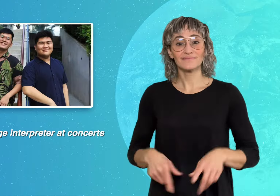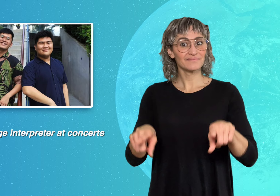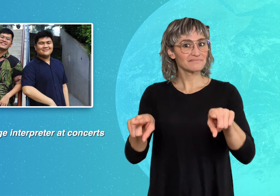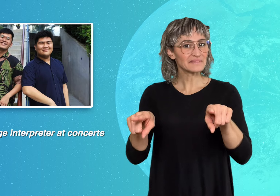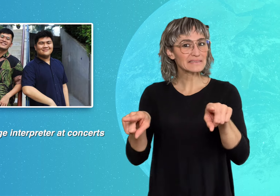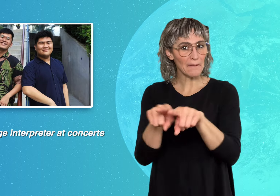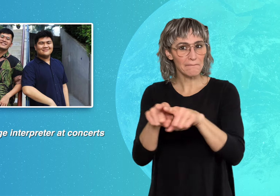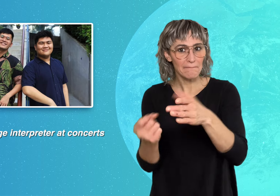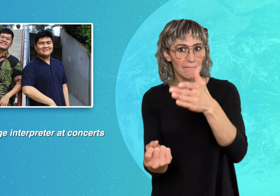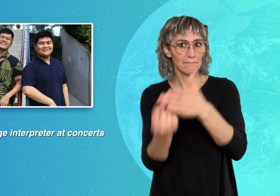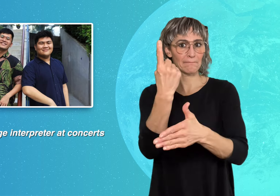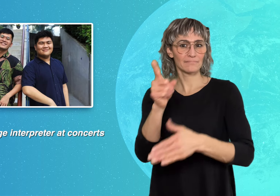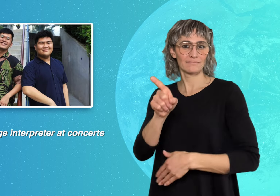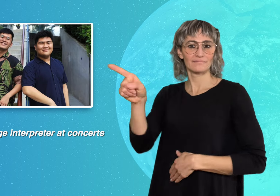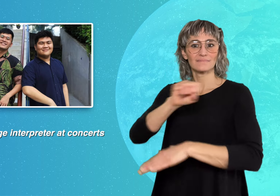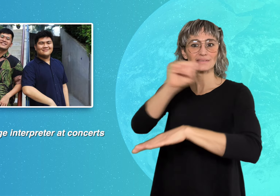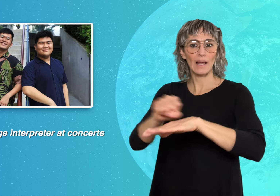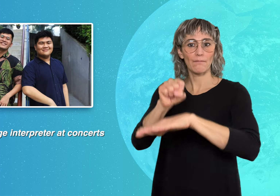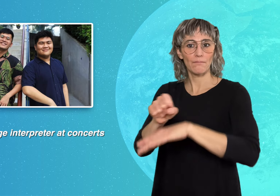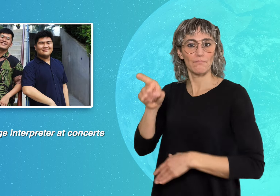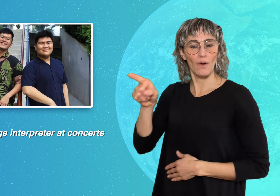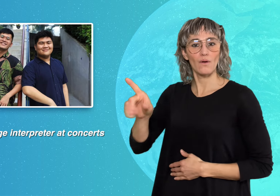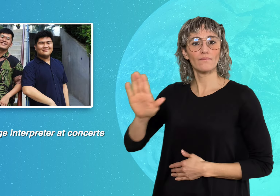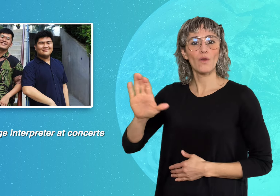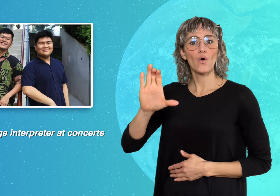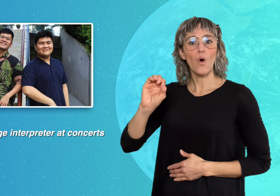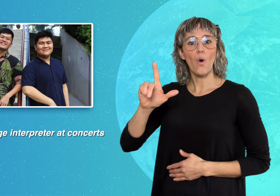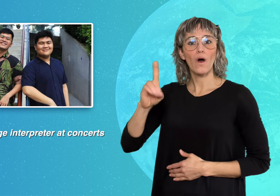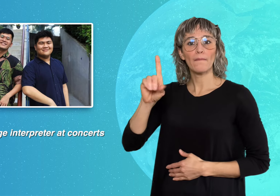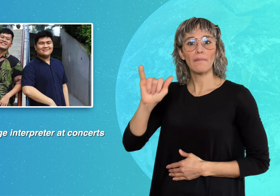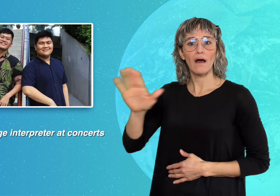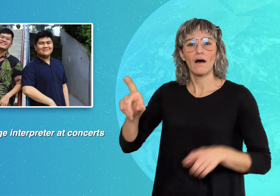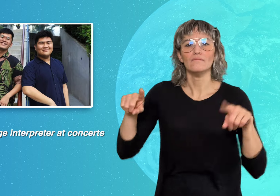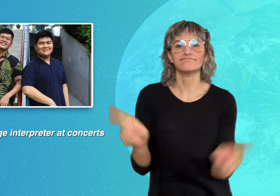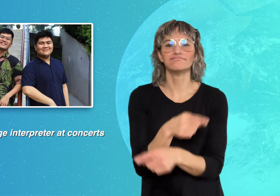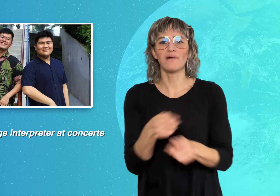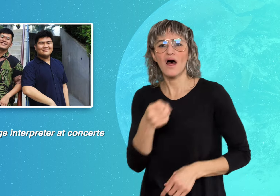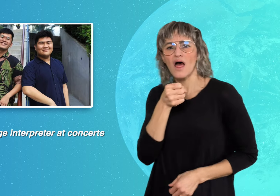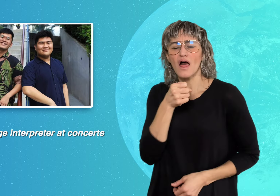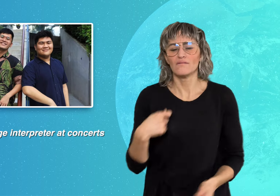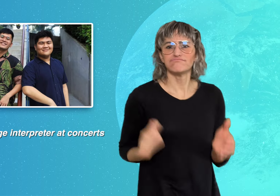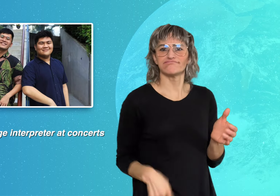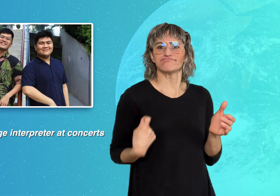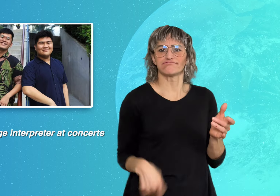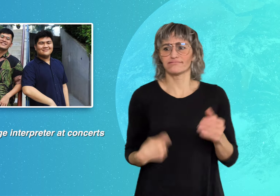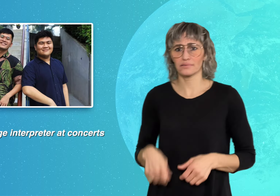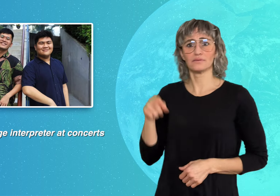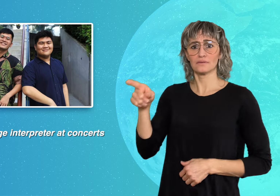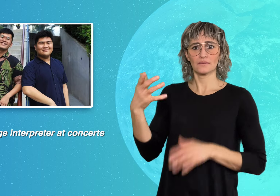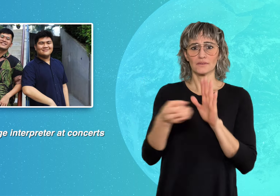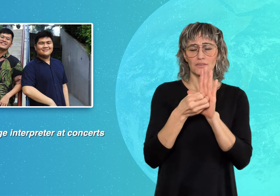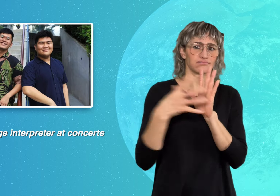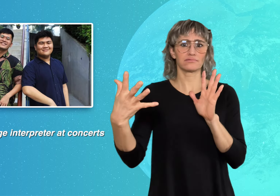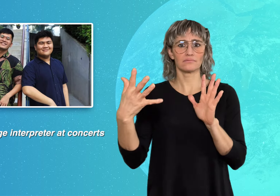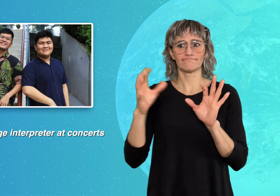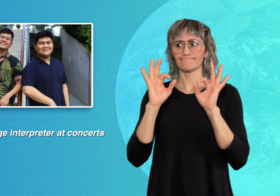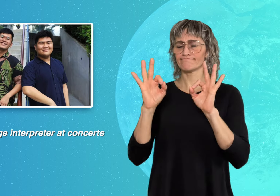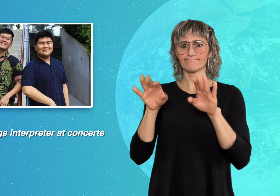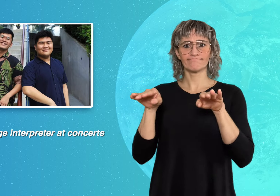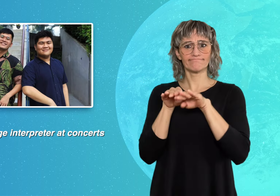Similarly, in Singapore, Coldplay's concert set a "game-changing standard"